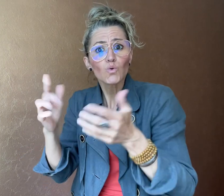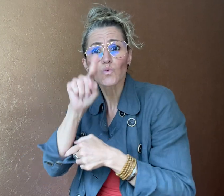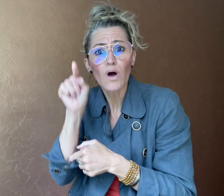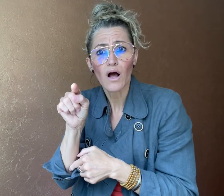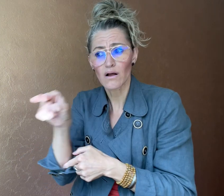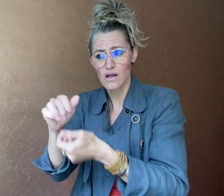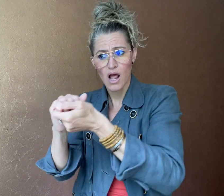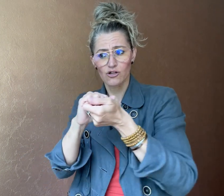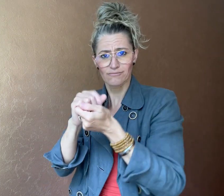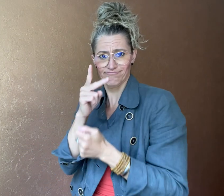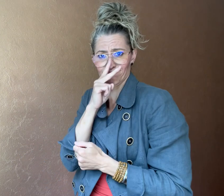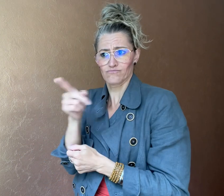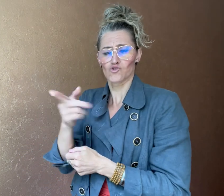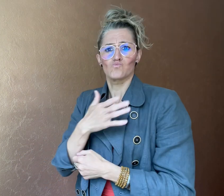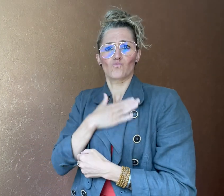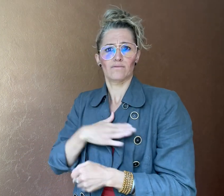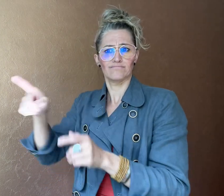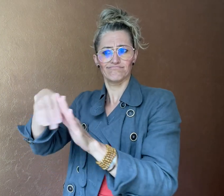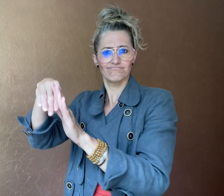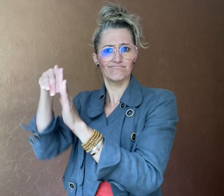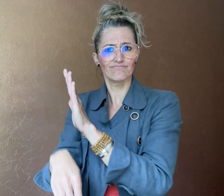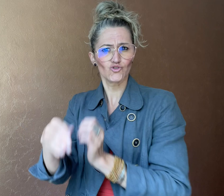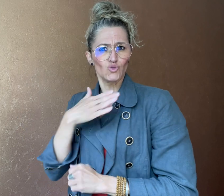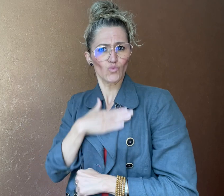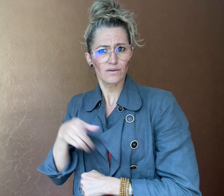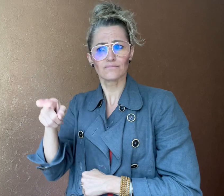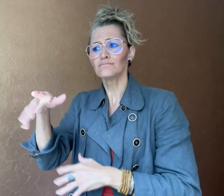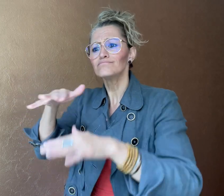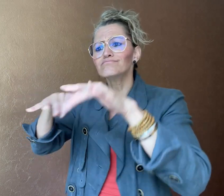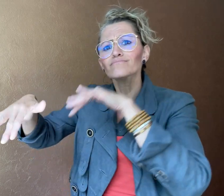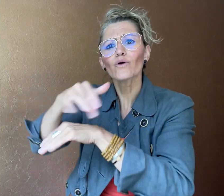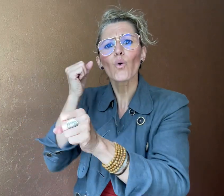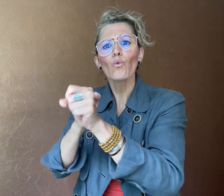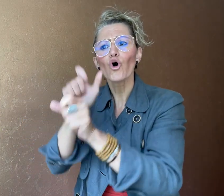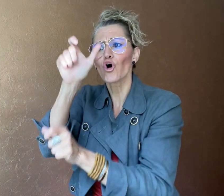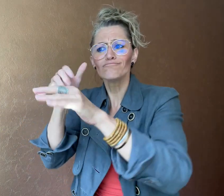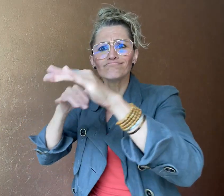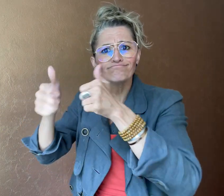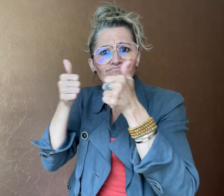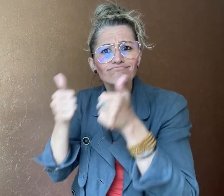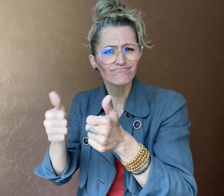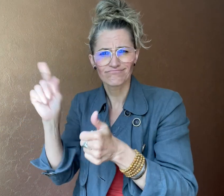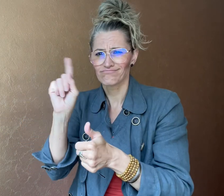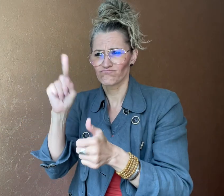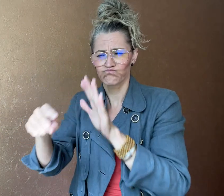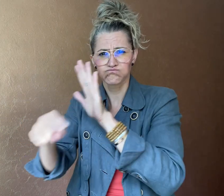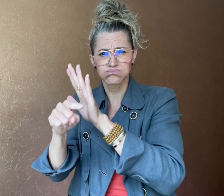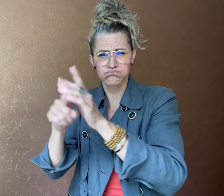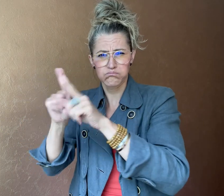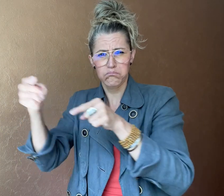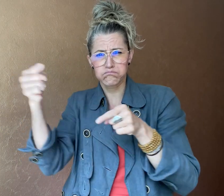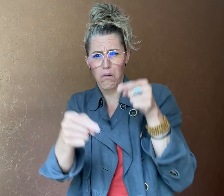an agency determined to do itself in. The culture is toxic,